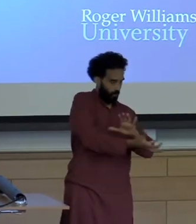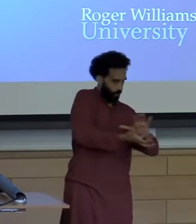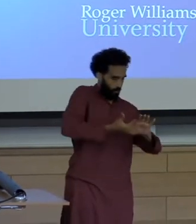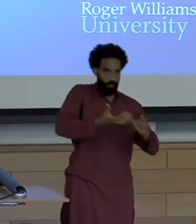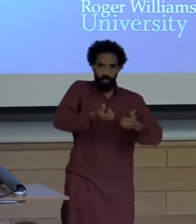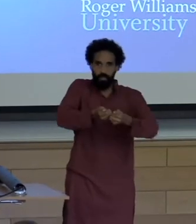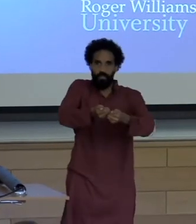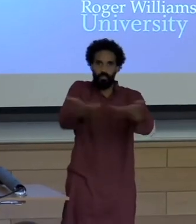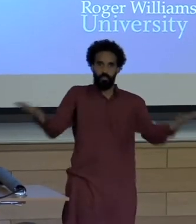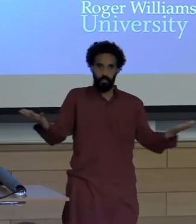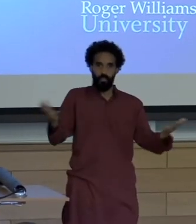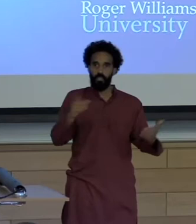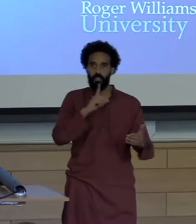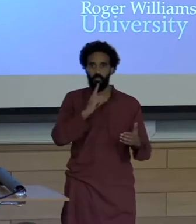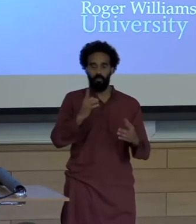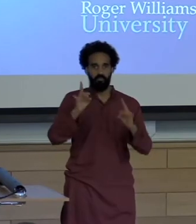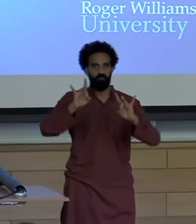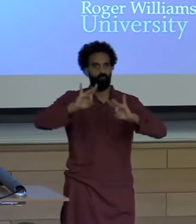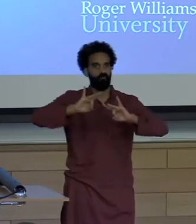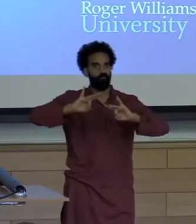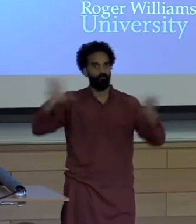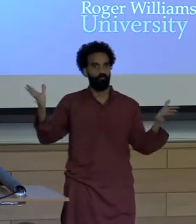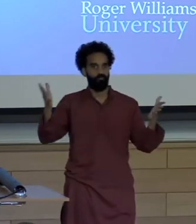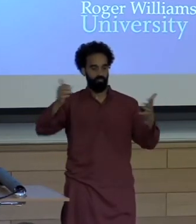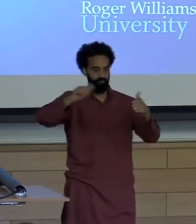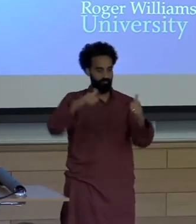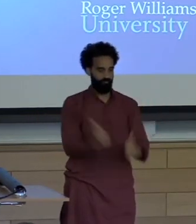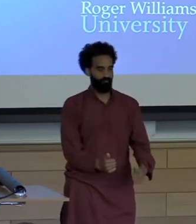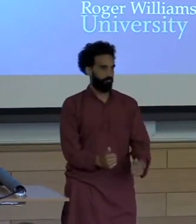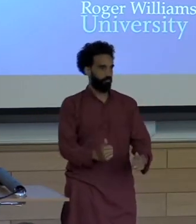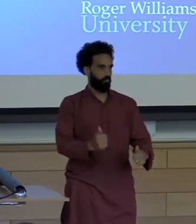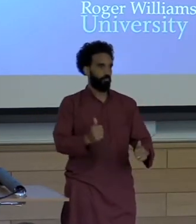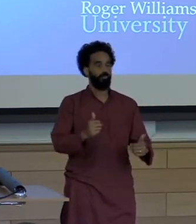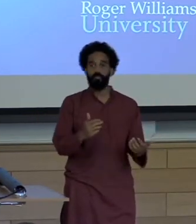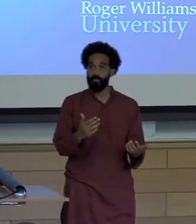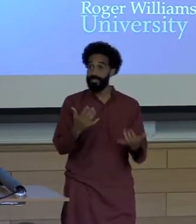cascading environmental collapse." So let's put our hands together